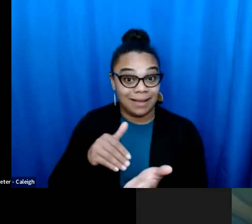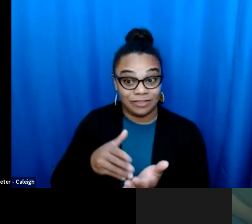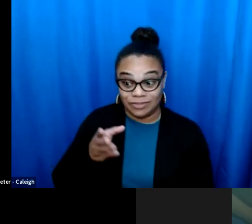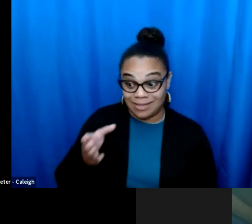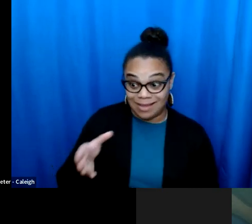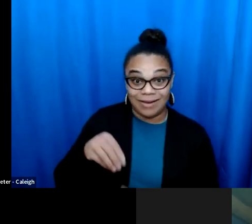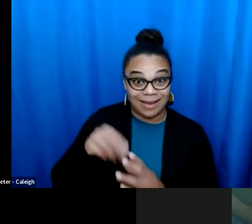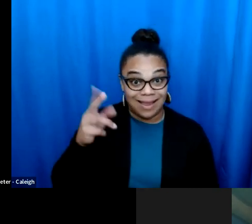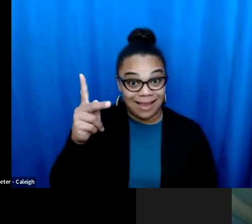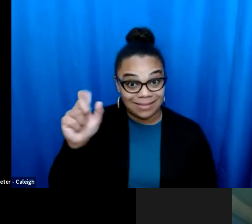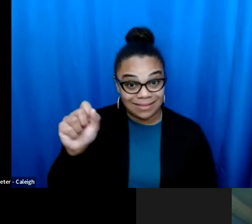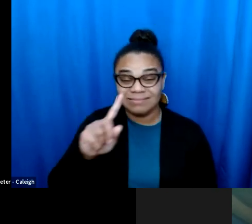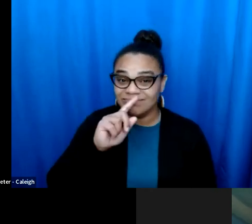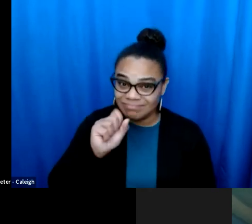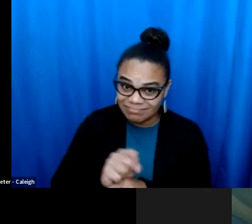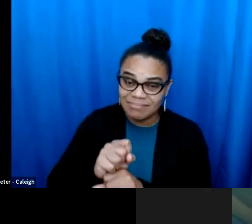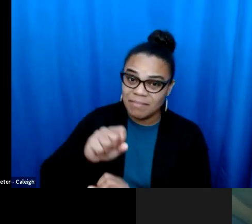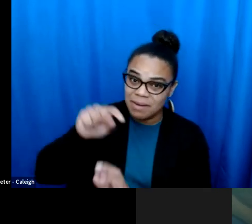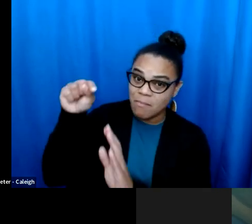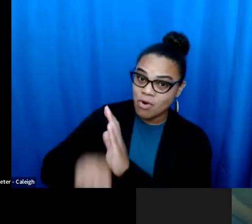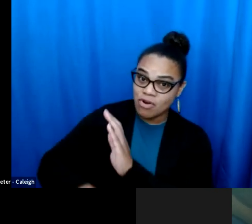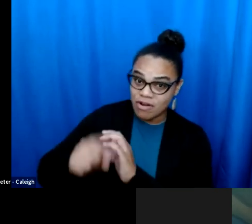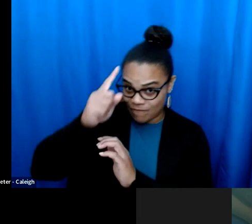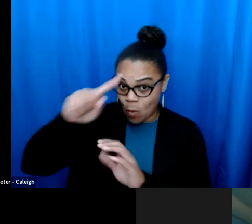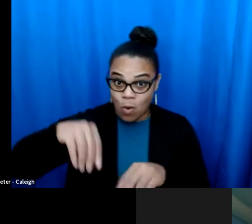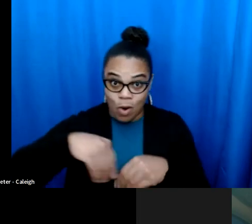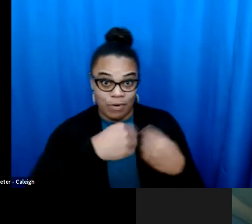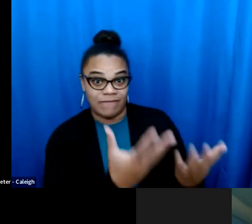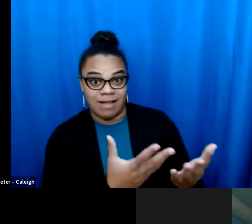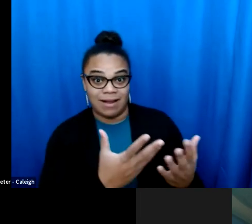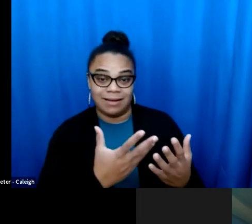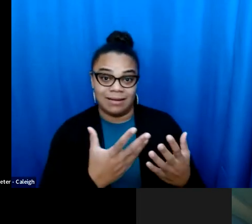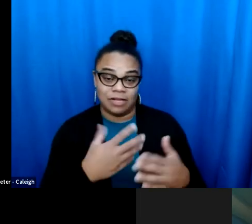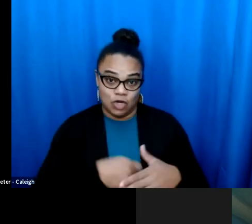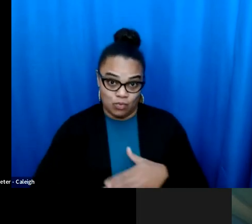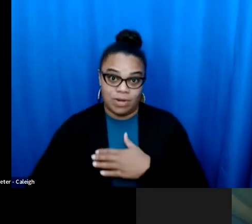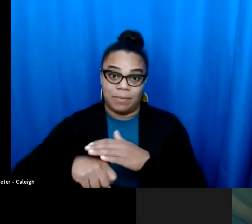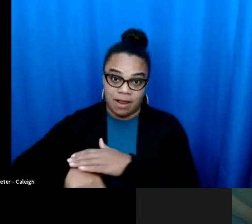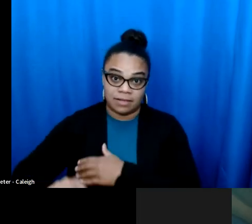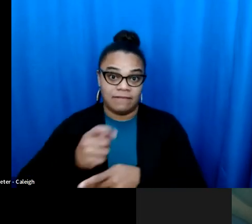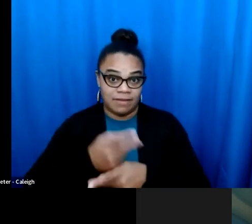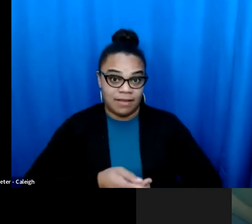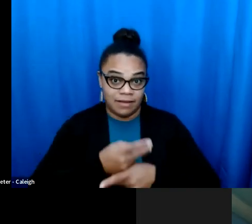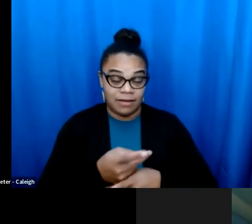and made it the capital of the anti[broken audio] movement. And doctors in Kansas have literally been murdered for providing